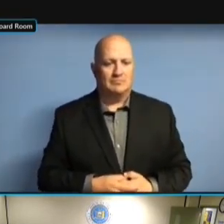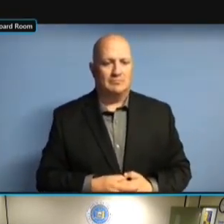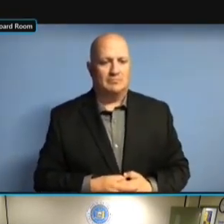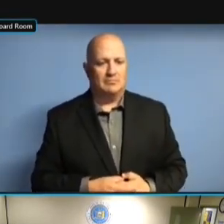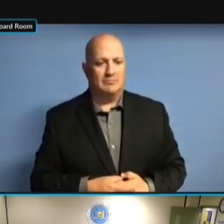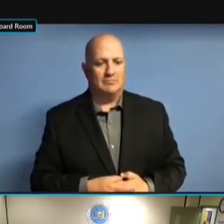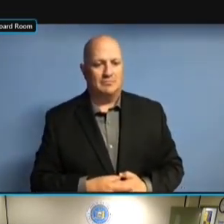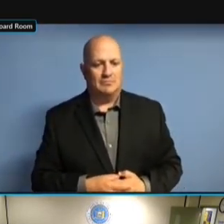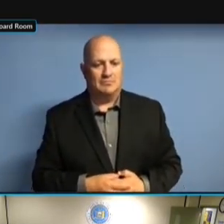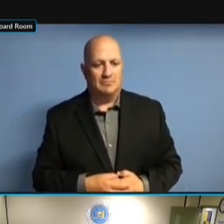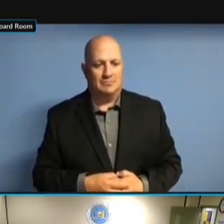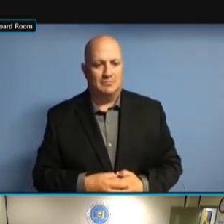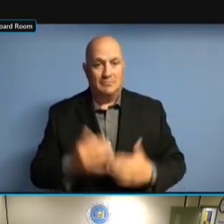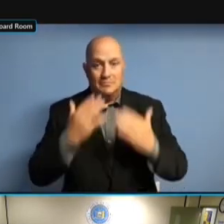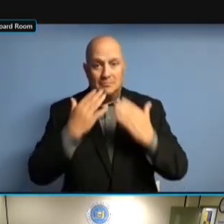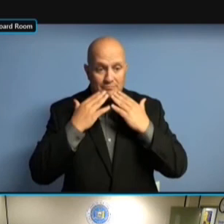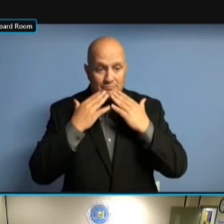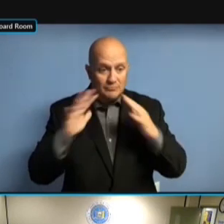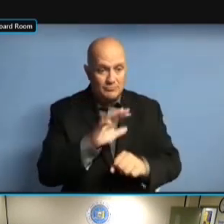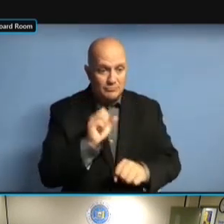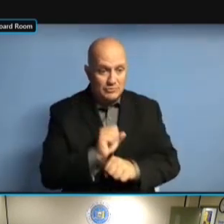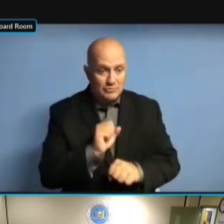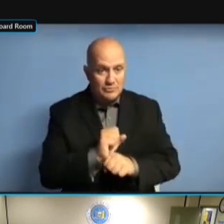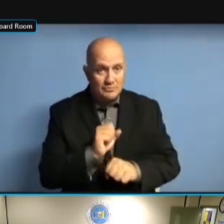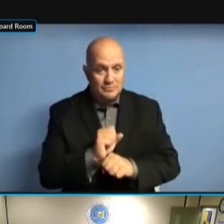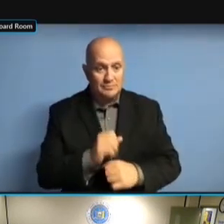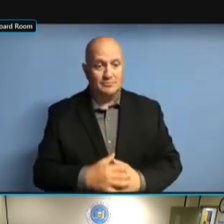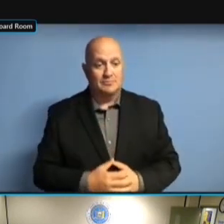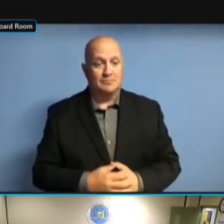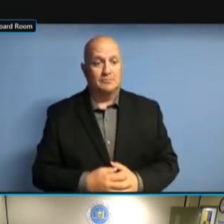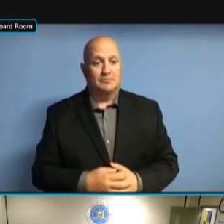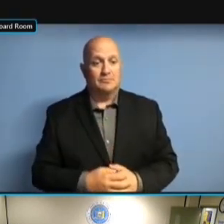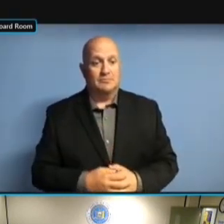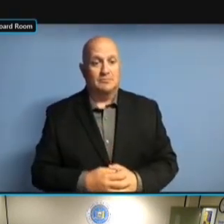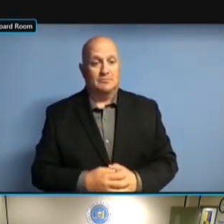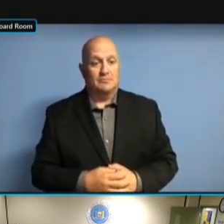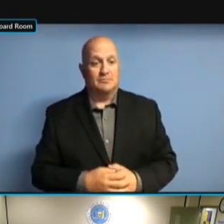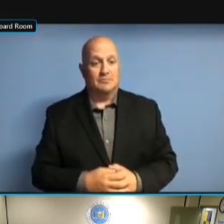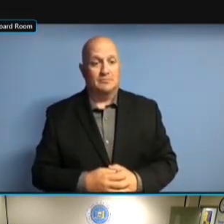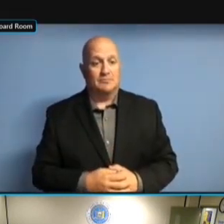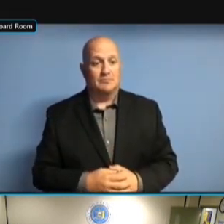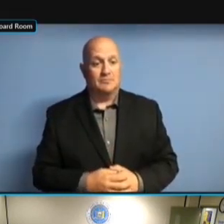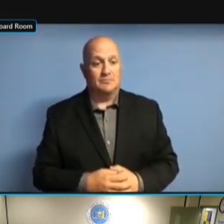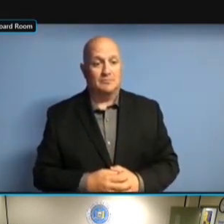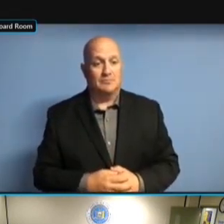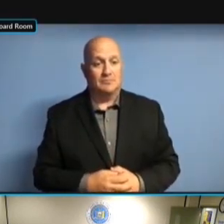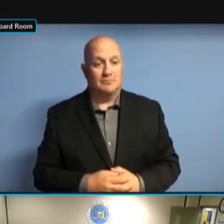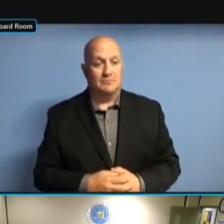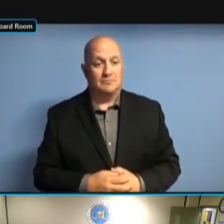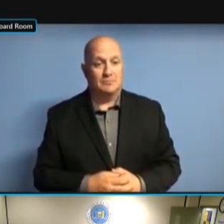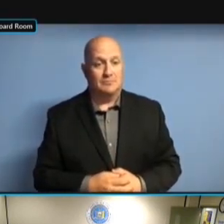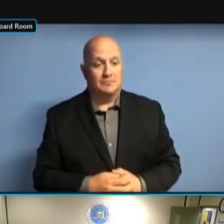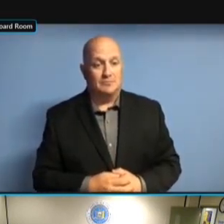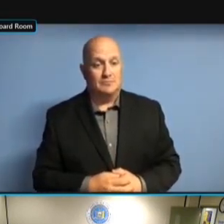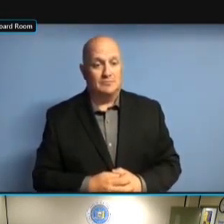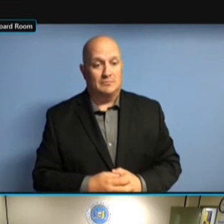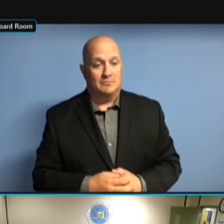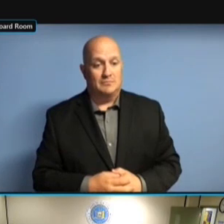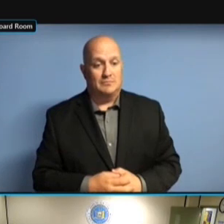AND I THINK HAVING FAILURES TO FILE IS AS BAD AS AND I THINK HAVING FAILURES TO FILE IS AS BAD AS IT AND I THINK HAVING FAILURES TO FILE IS AS BAD AS IT GET AND I THINK HAVING FAILURES TO FILE IS AS BAD AS IT GET IN FILE IS AS BAD AS IT GET IN FILE IS AS BAD AS IT GET IN CAMPAIGN FILE IS AS BAD AS IT GET IN CAMPAIGN FINANCE. CAMPAIGN FINANCE. CAMPAIGN FINANCE. WE'VE CAMPAIGN FINANCE. WE'VE HAD CAMPAIGN FINANCE. WE'VE HAD A CAMPAIGN FINANCE. WE'VE HAD A LONG CAMPAIGN FINANCE. WE'VE HAD A LONG TIME CAMPAIGN FINANCE. WE'VE HAD A LONG TIME OF WE'VE HAD A LONG TIME OF WE'VE HAD A LONG TIME OF FAILURES WE'VE HAD A LONG TIME OF FAILURES TO WE'VE HAD A LONG TIME OF FAILURES TO FILE WE'VE HAD A LONG TIME OF FAILURES TO FILE AROUND WE'VE HAD A LONG TIME OF FAILURES TO FILE AROUND HERE FAILURES TO FILE AROUND HERE FAILURES TO FILE AROUND HERE WITH FAILURES TO FILE AROUND HERE WITH ABSOLUTELY FAILURES TO FILE AROUND HERE WITH ABSOLUTELY NO FAILURES TO FILE AROUND HERE WITH ABSOLUTELY NO FOLLOWUP. WITH ABSOLUTELY NO FOLLOWUP. WITH ABSOLUTELY NO FOLLOWUP. SO WITH ABSOLUTELY NO FOLLOWUP. SO I WITH ABSOLUTELY NO FOLLOWUP. SO I APPRECIATE WITH ABSOLUTELY NO FOLLOWUP. SO I APPRECIATE YOU WITH ABSOLUTELY NO FOLLOWUP. SO I APPRECIATE YOU DOING WITH ABSOLUTELY NO FOLLOWUP. SO I APPRECIATE YOU DOING WHAT